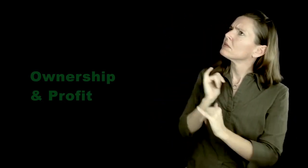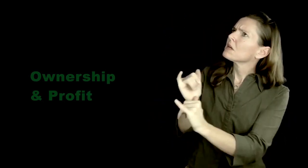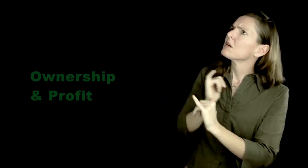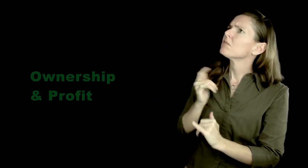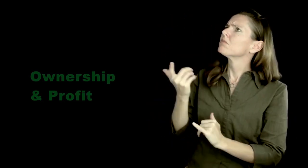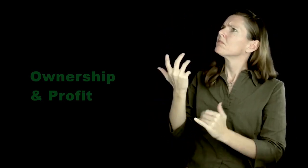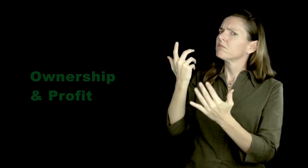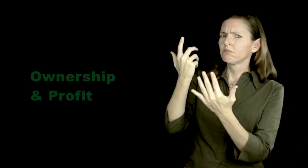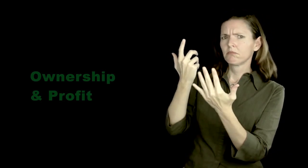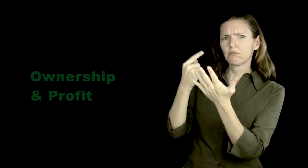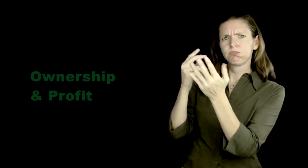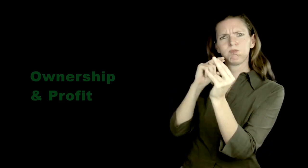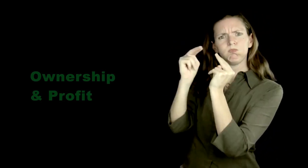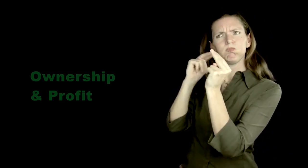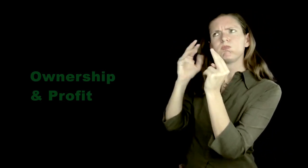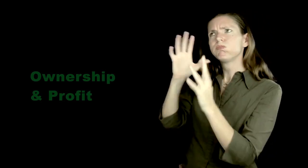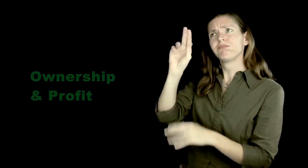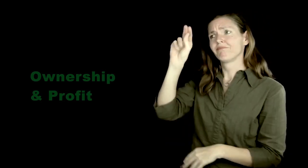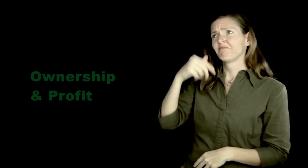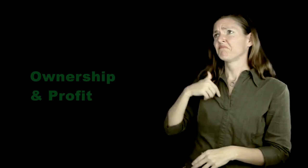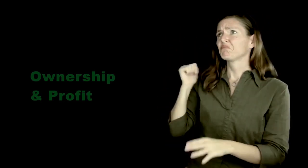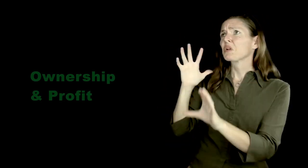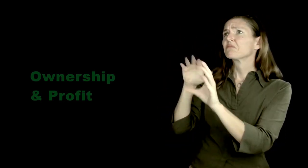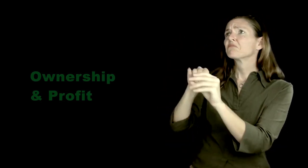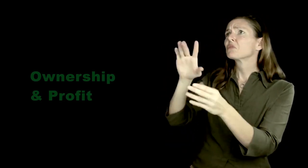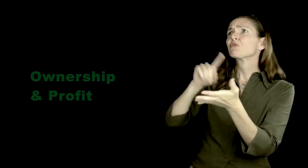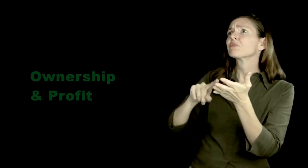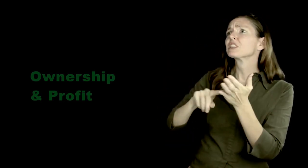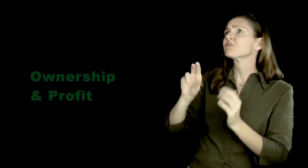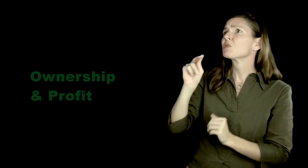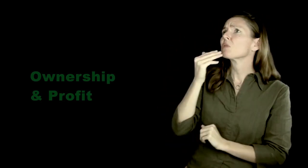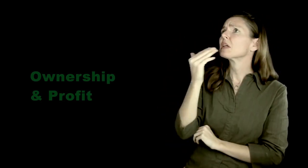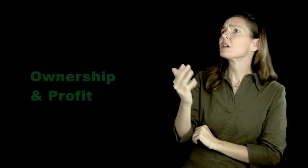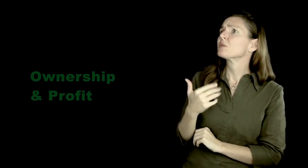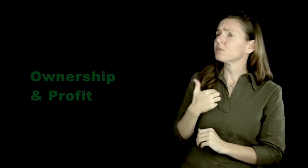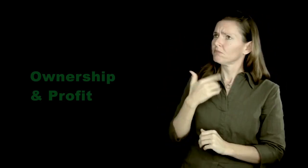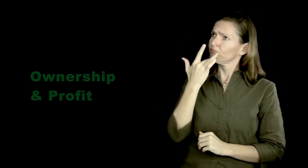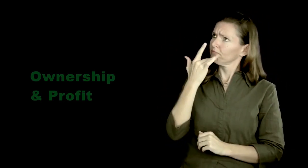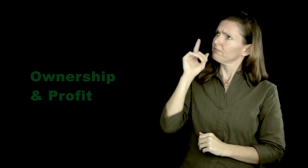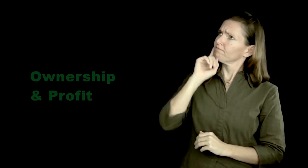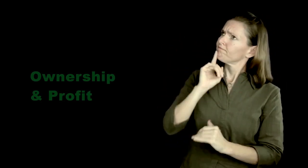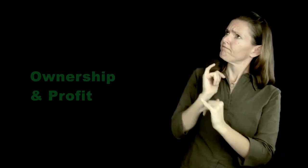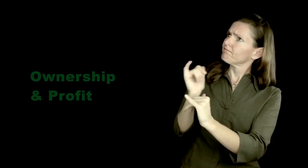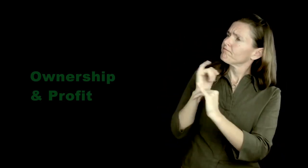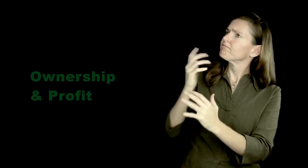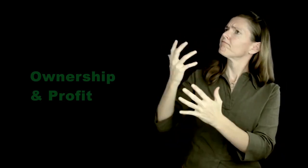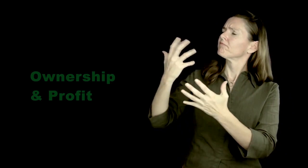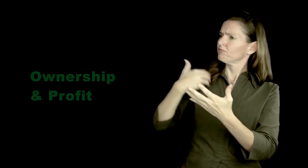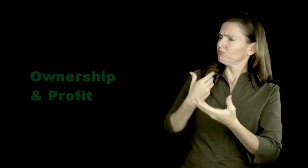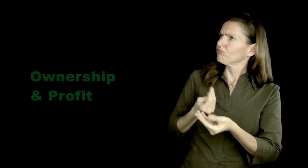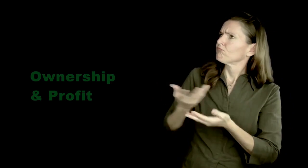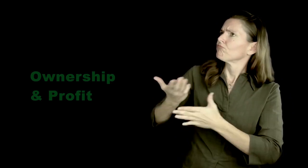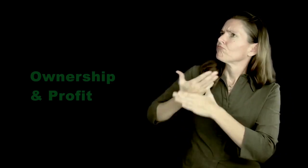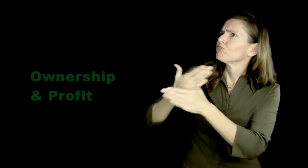Are Deaf people on your research team? Are you the sole hearing researcher? Or are there three hearing researchers? Where are Deaf people like me on your team? Negotiate, and refuse participation until Deaf people are on the research team.